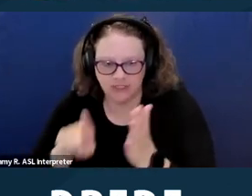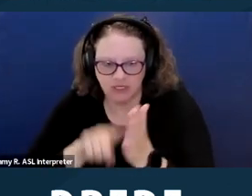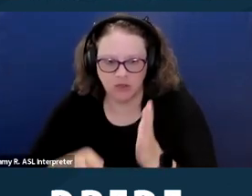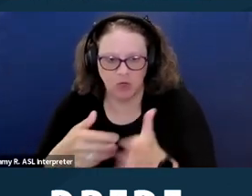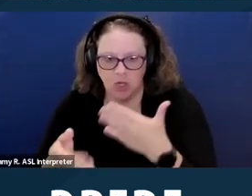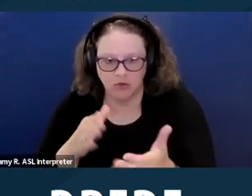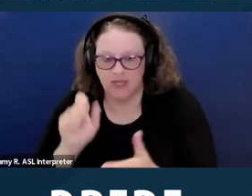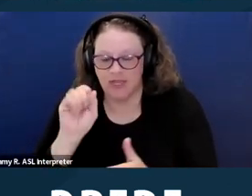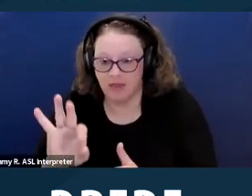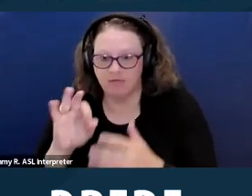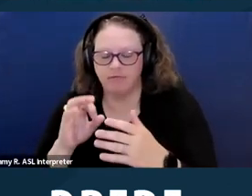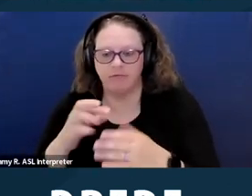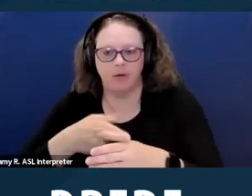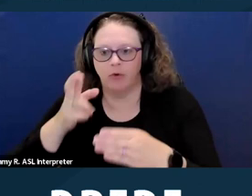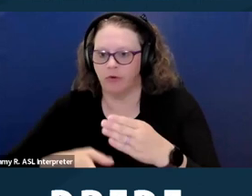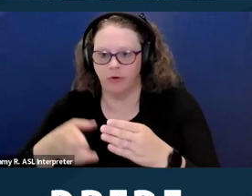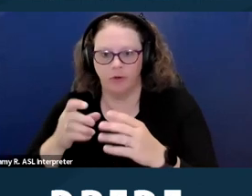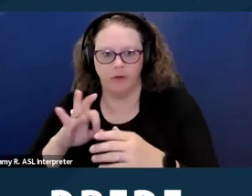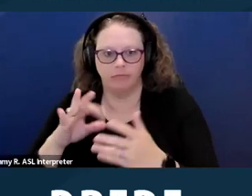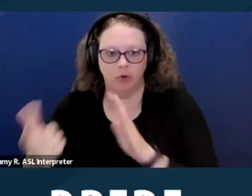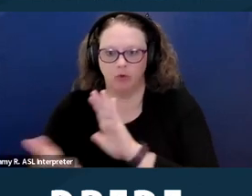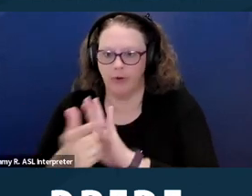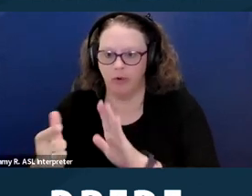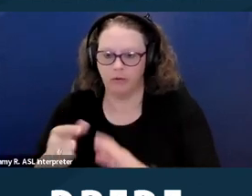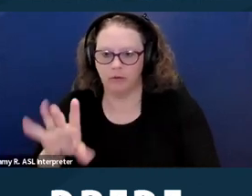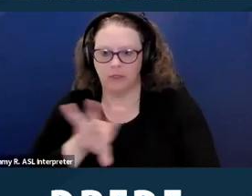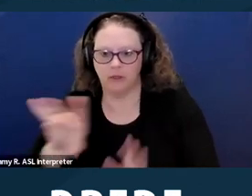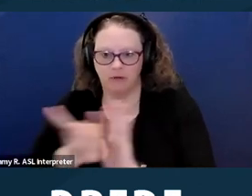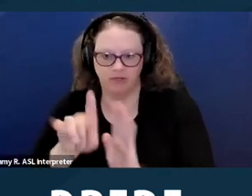that's an and records that are not prepared strictly for law enforcement purposes.